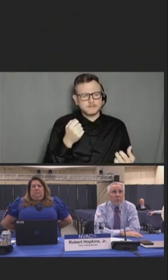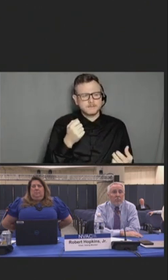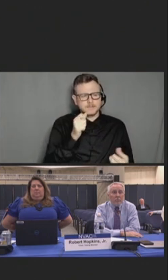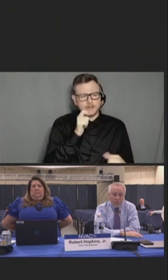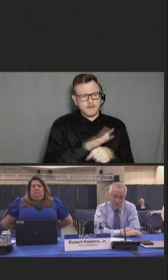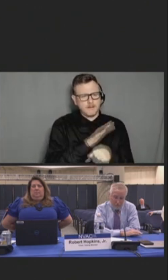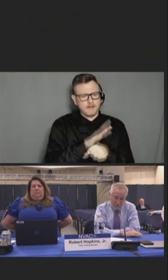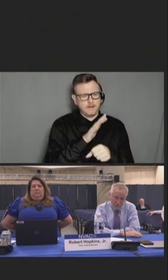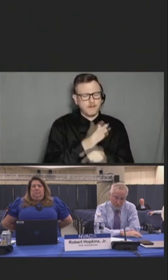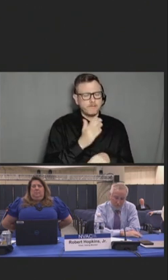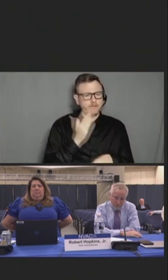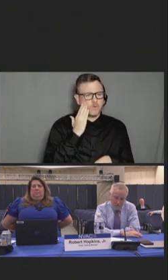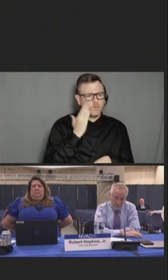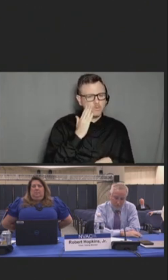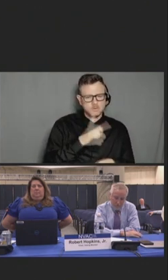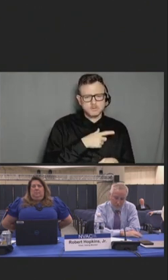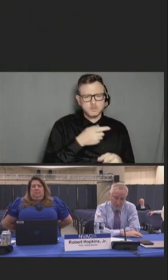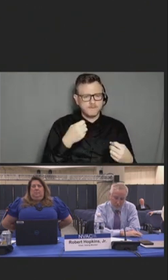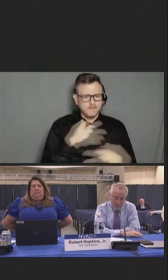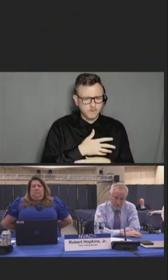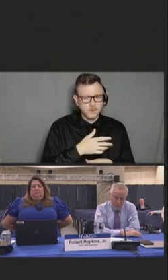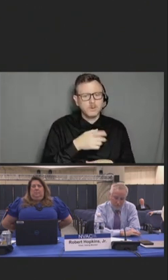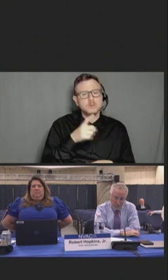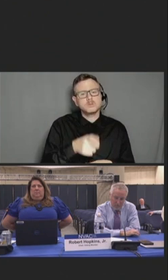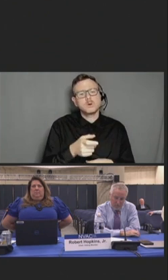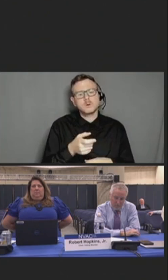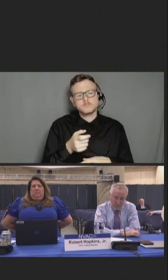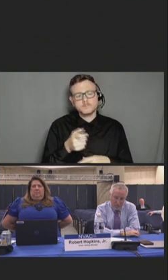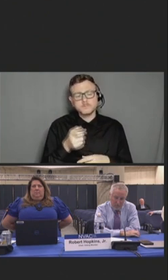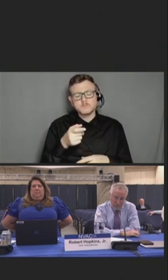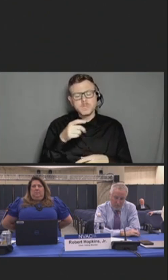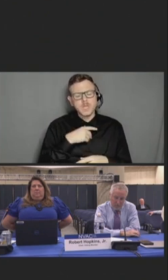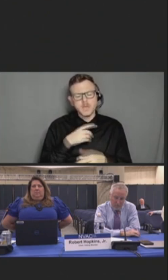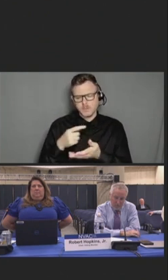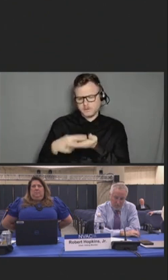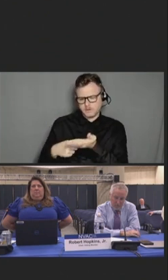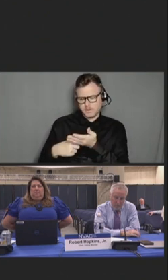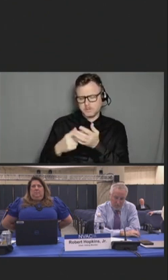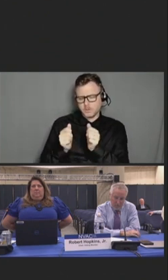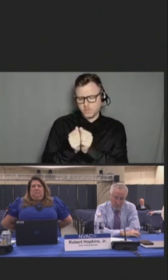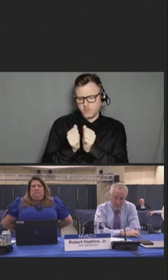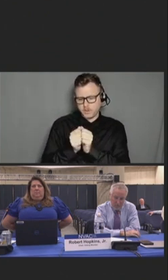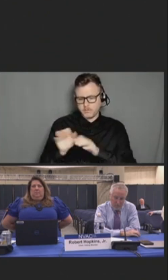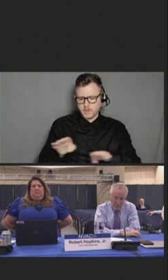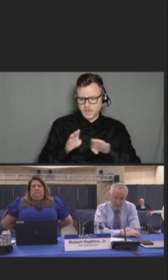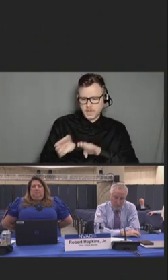is intended and consulting with behavioral scientists in developing and testing messaging